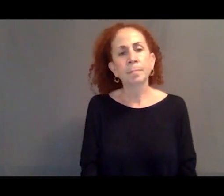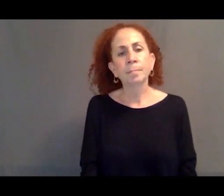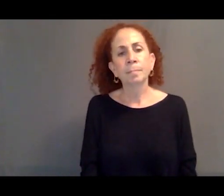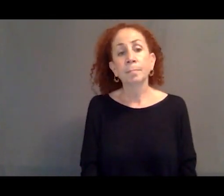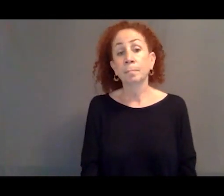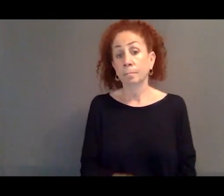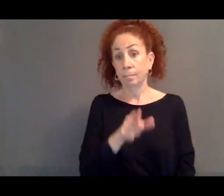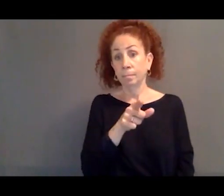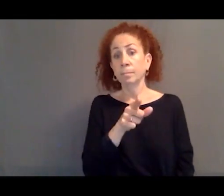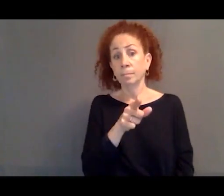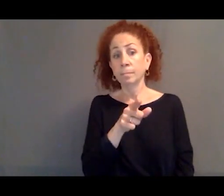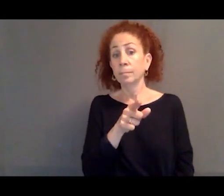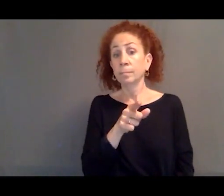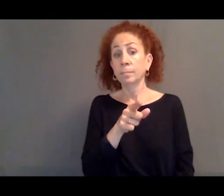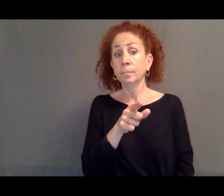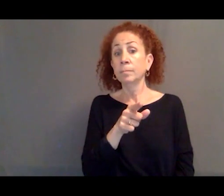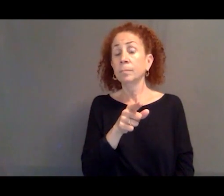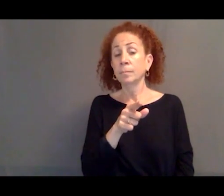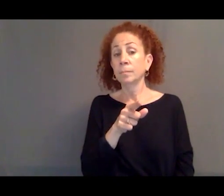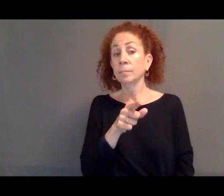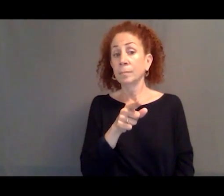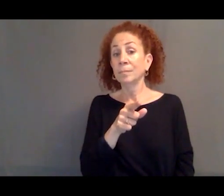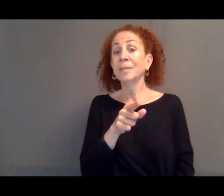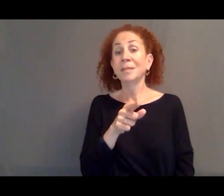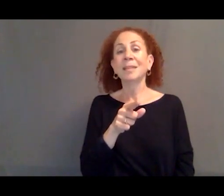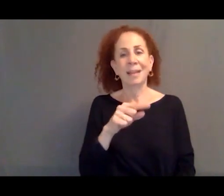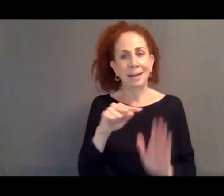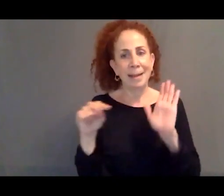Most of them also saw it in quite negative ways,